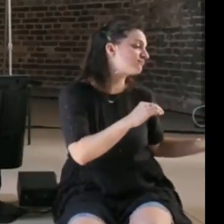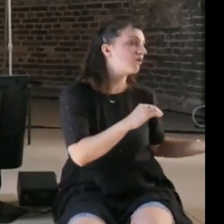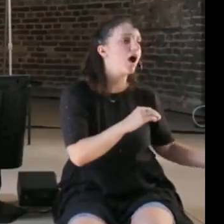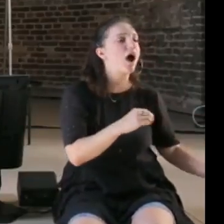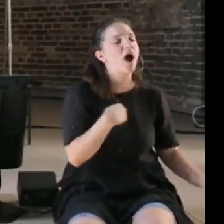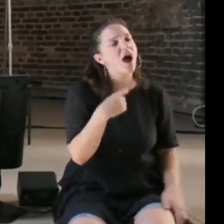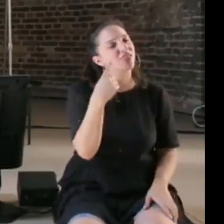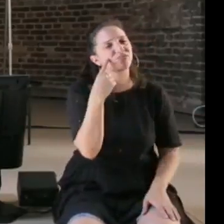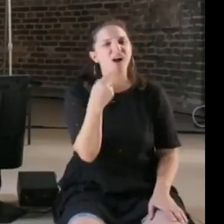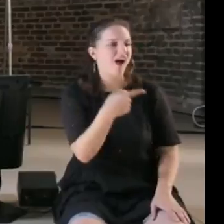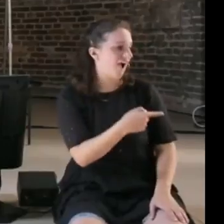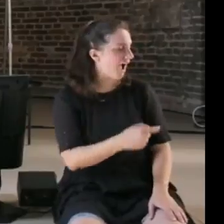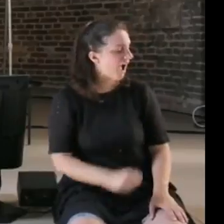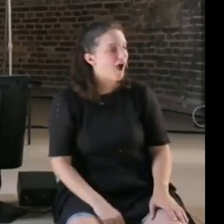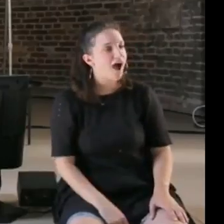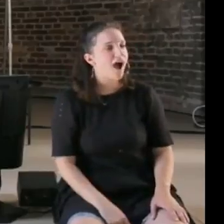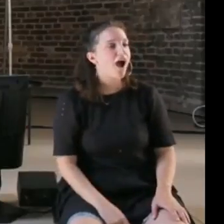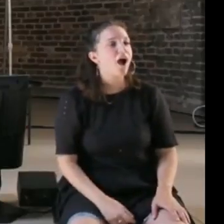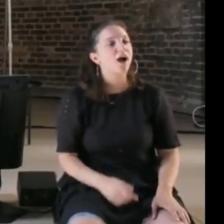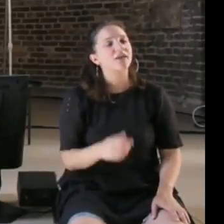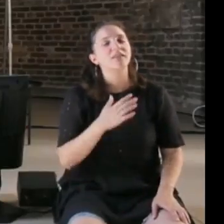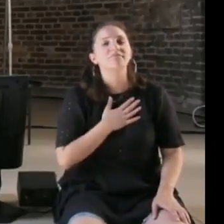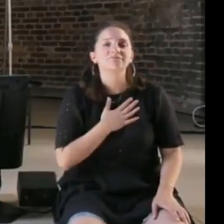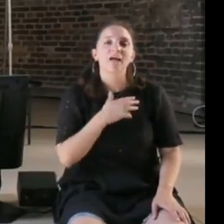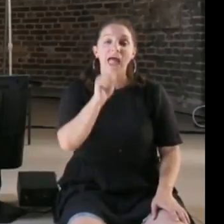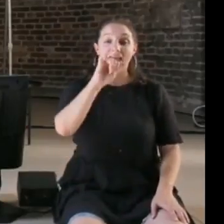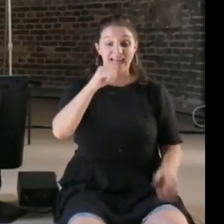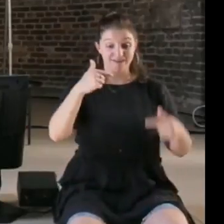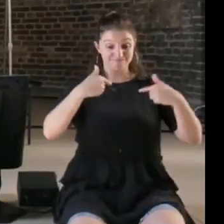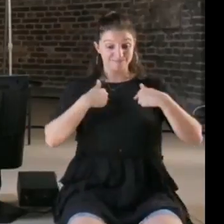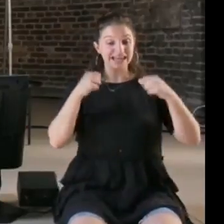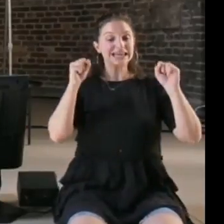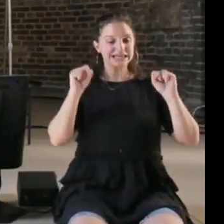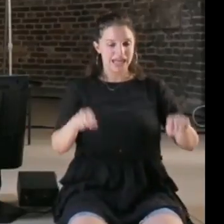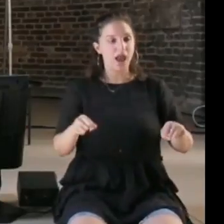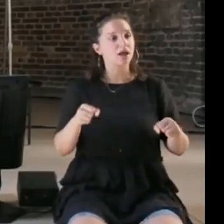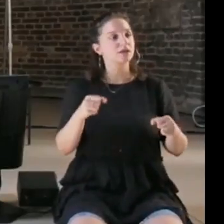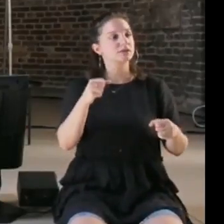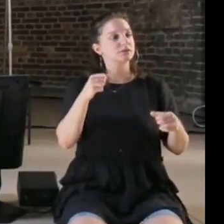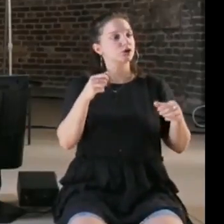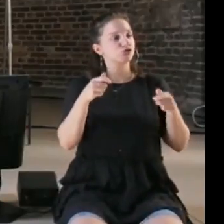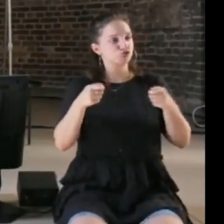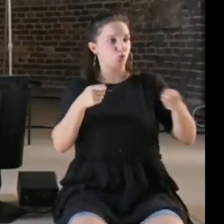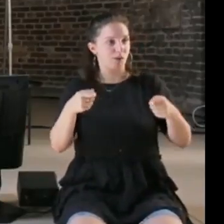is transparent that I control that adds something to maybe my reality that's actually helpful